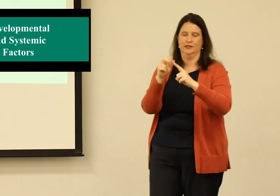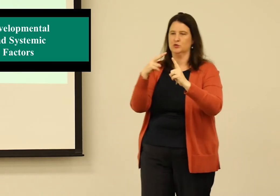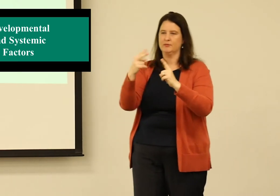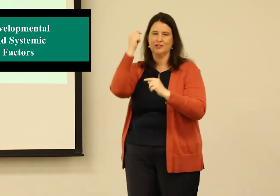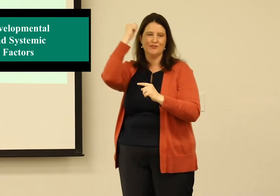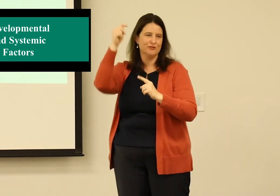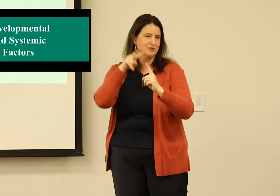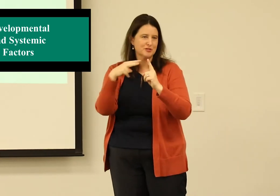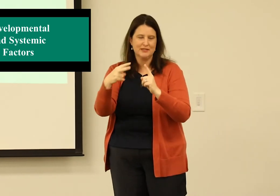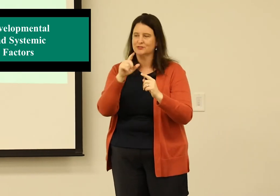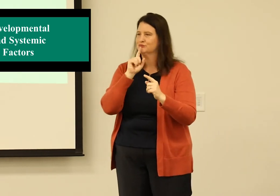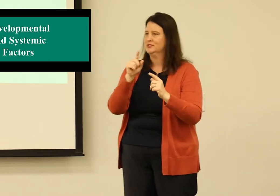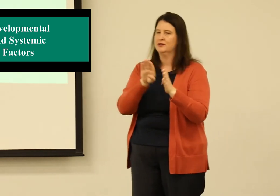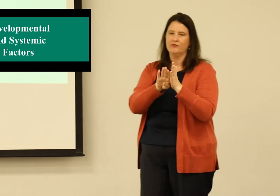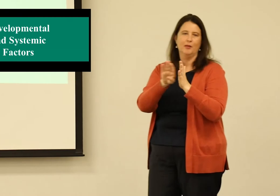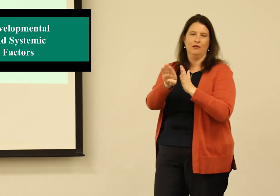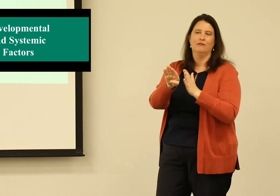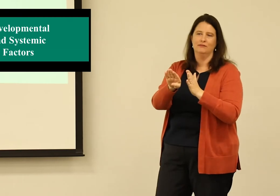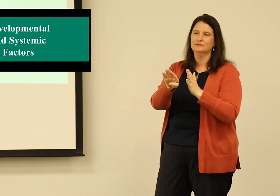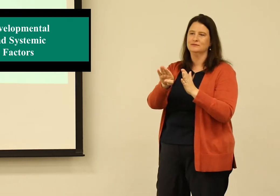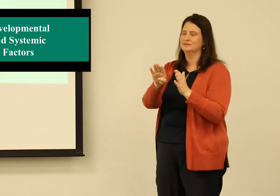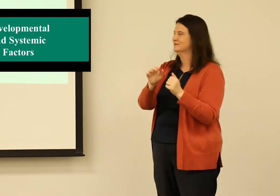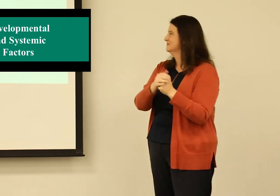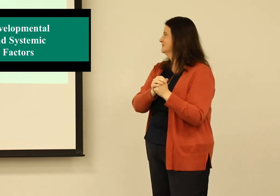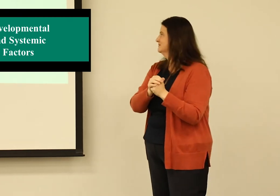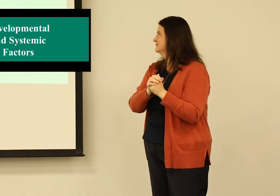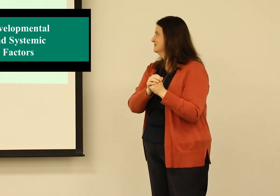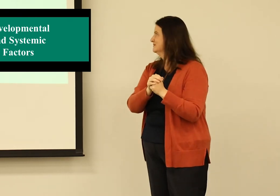Training, perspective, theory, all of it is really,